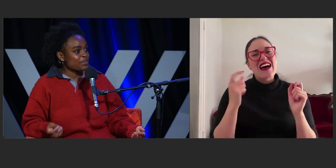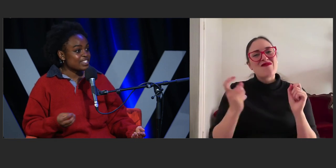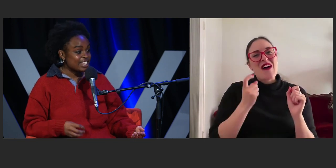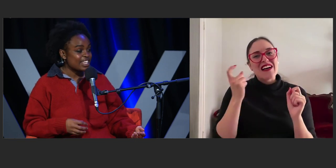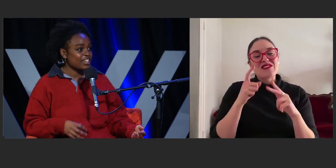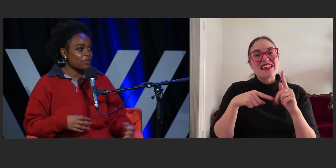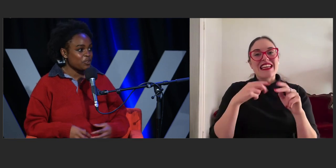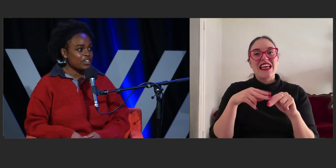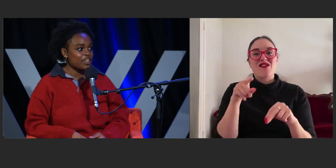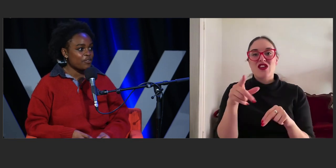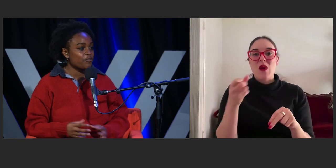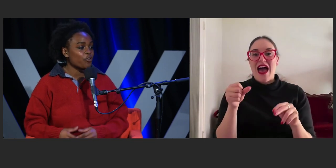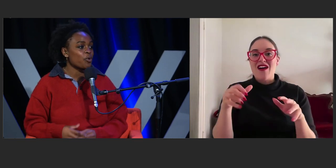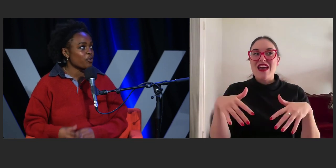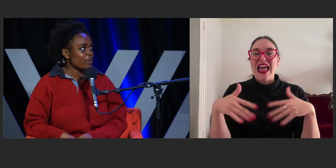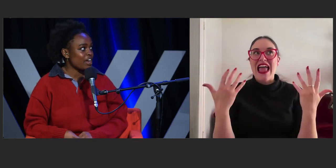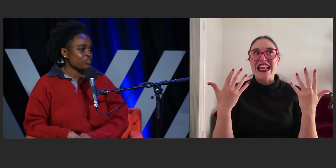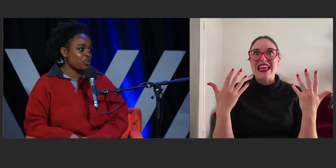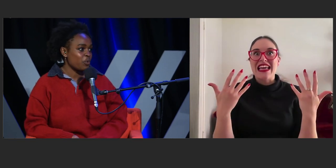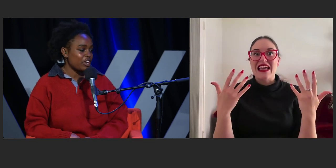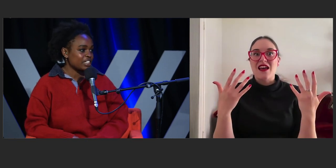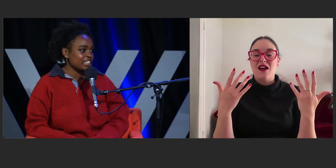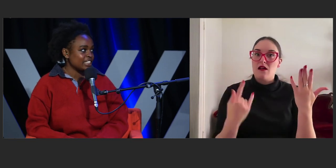of seeing community form around your work.